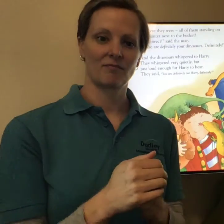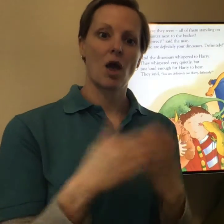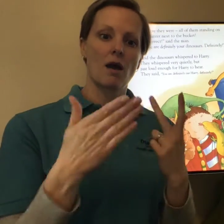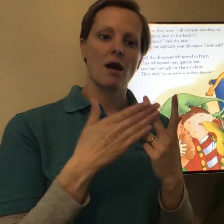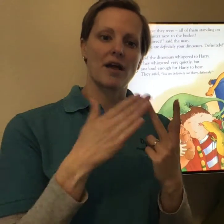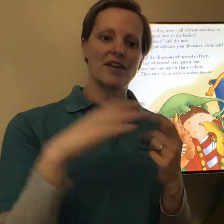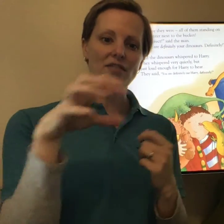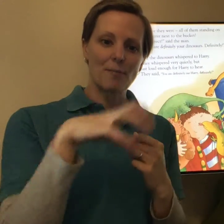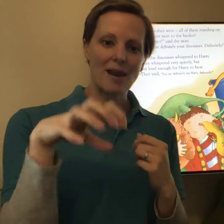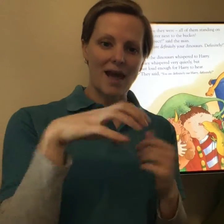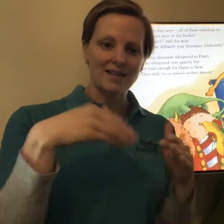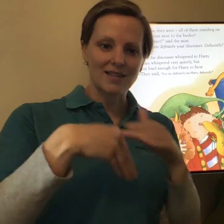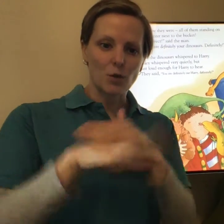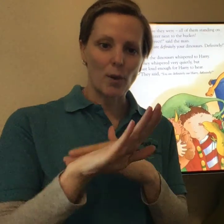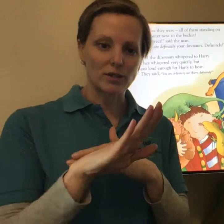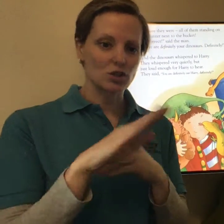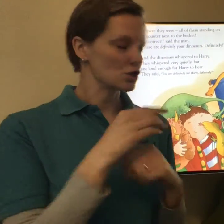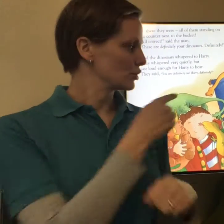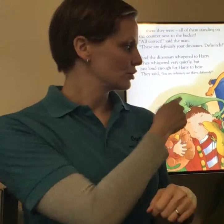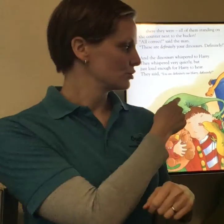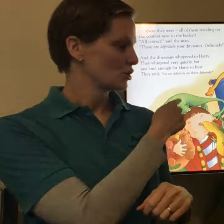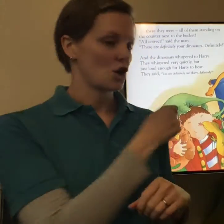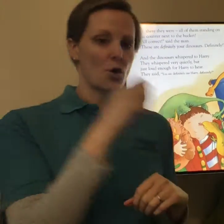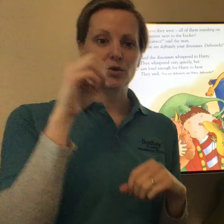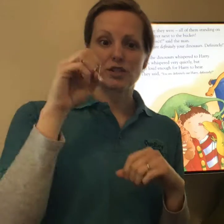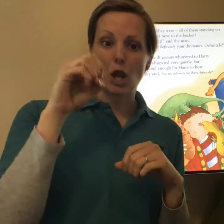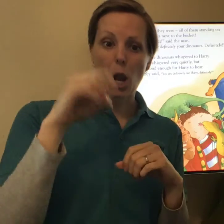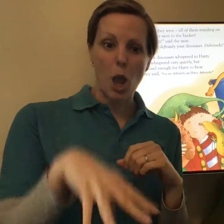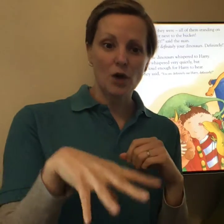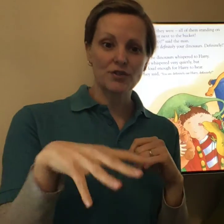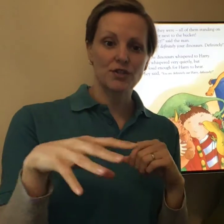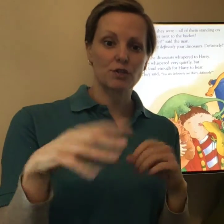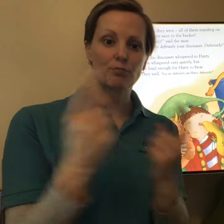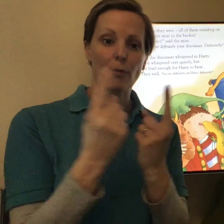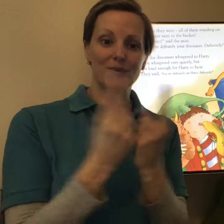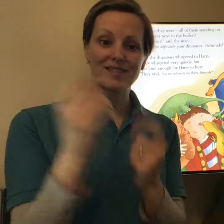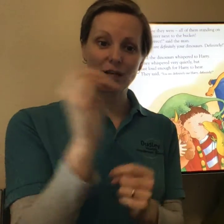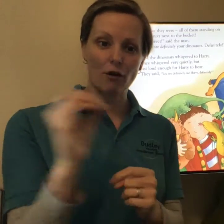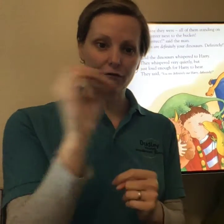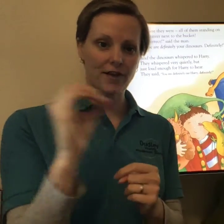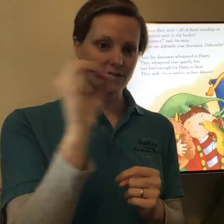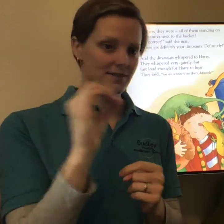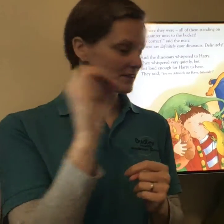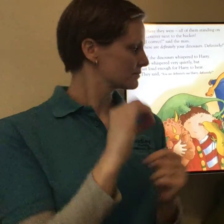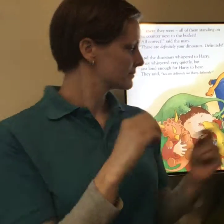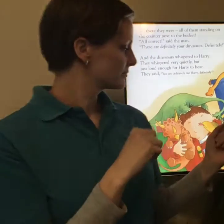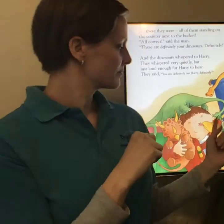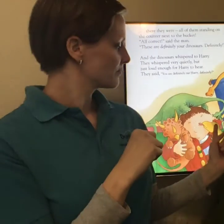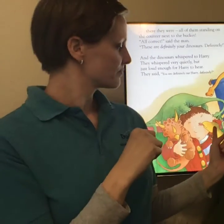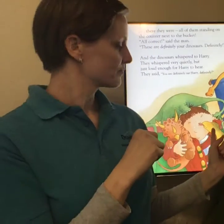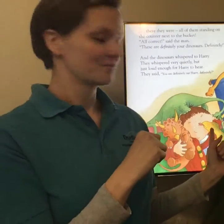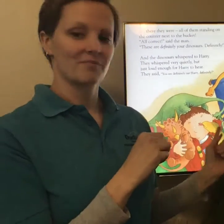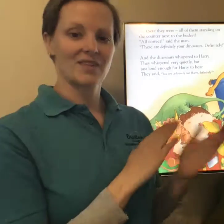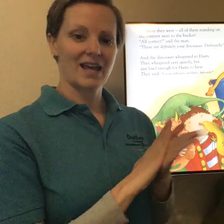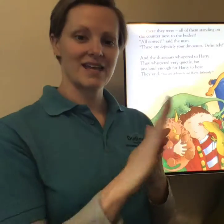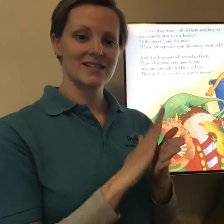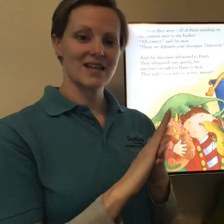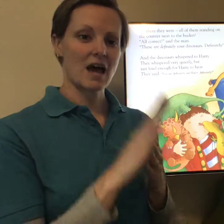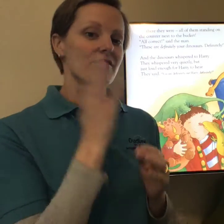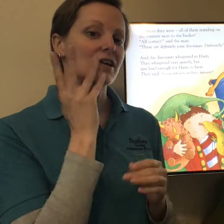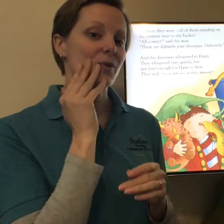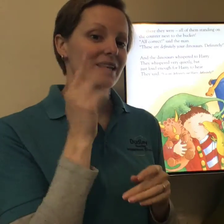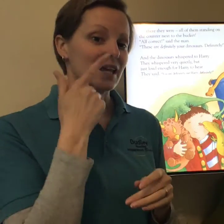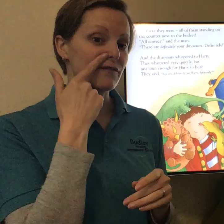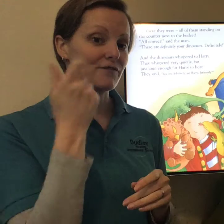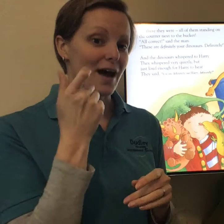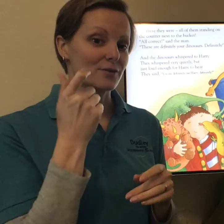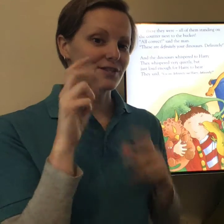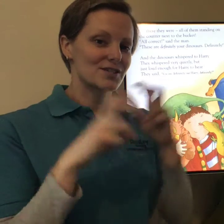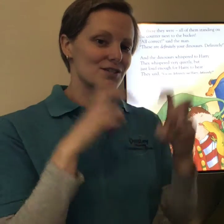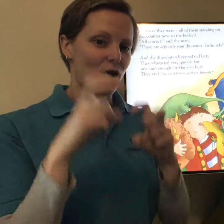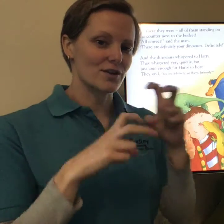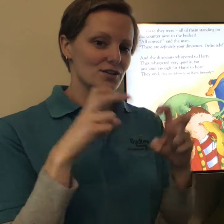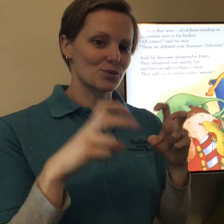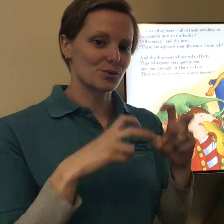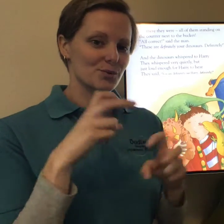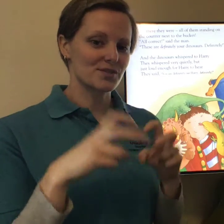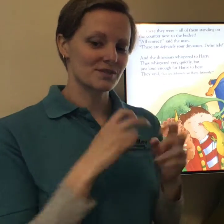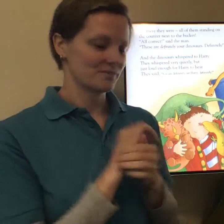Another place they went to was the lost property office. Here's Harry when he found his dinosaurs.